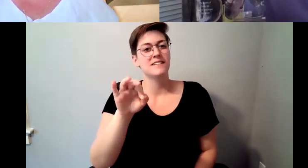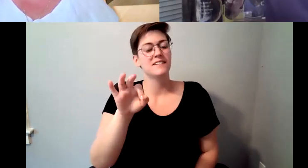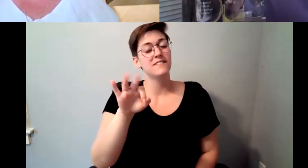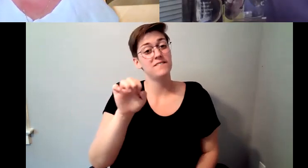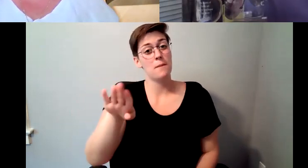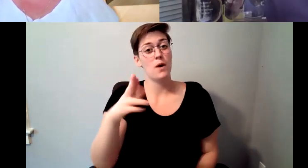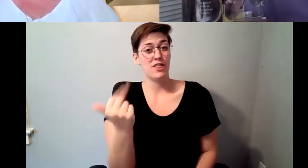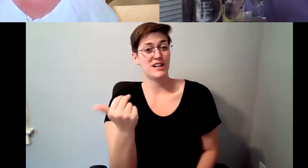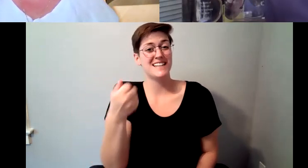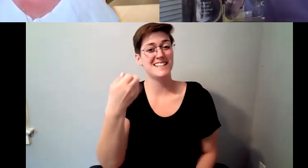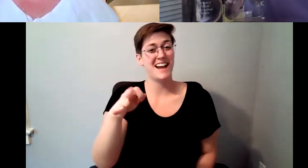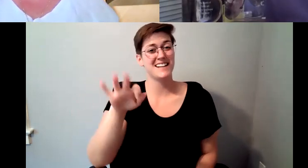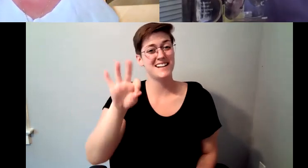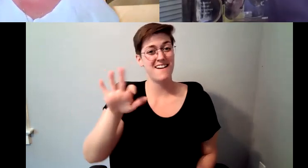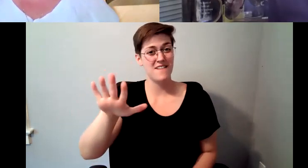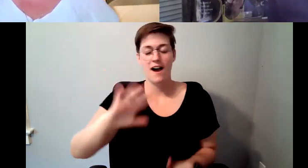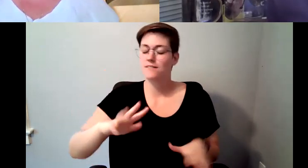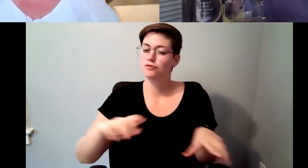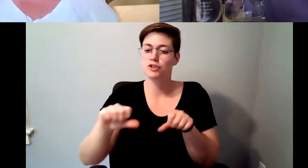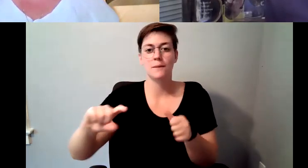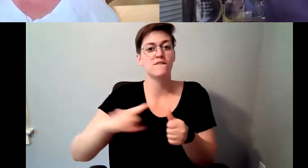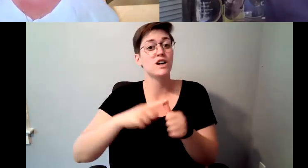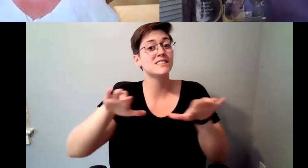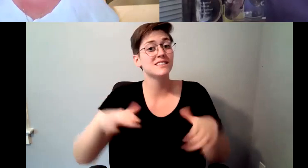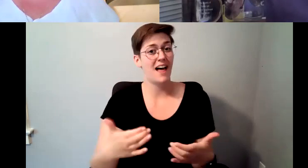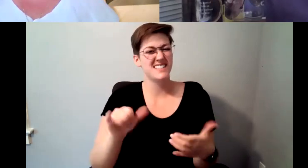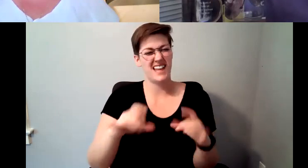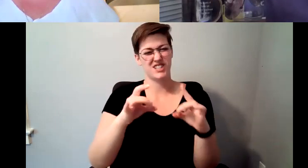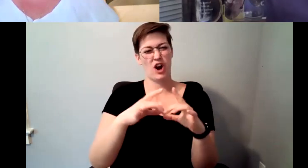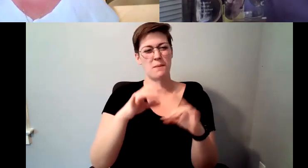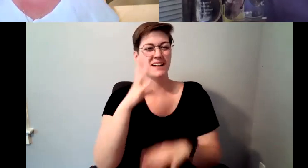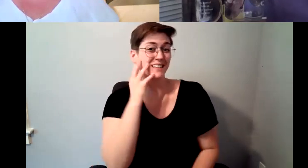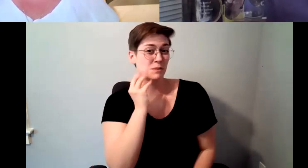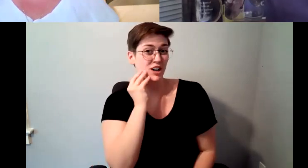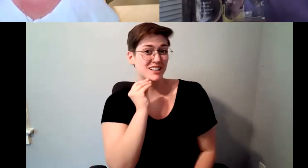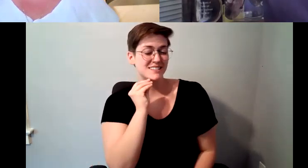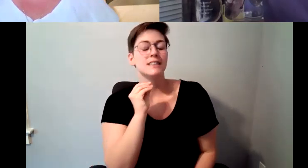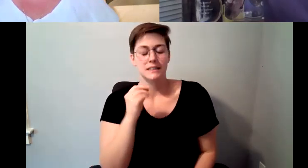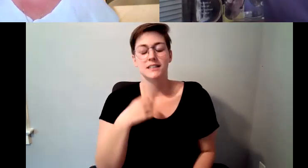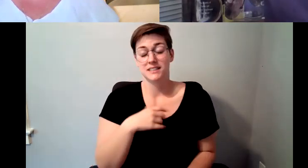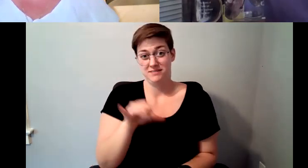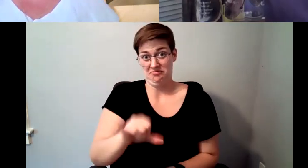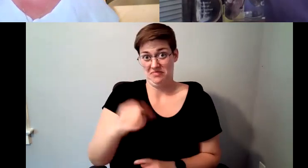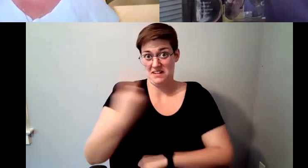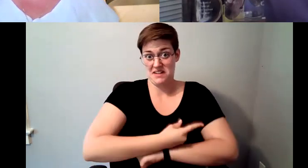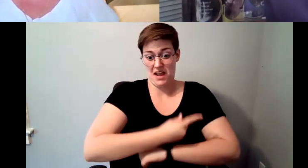D. Major Cohen: which was the Starbucks experience and I had from that day on 25 and a half of